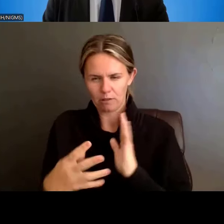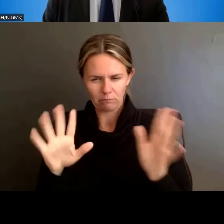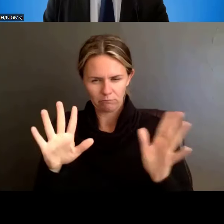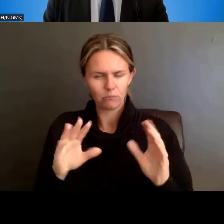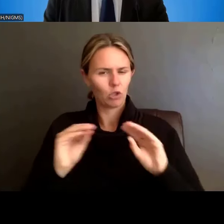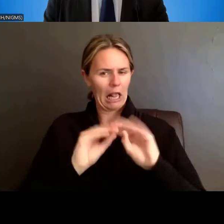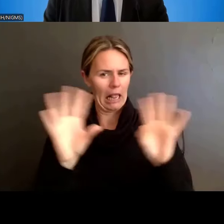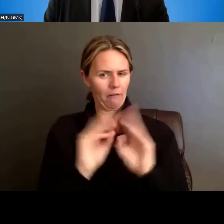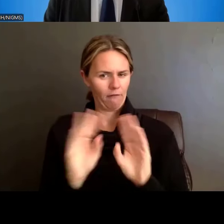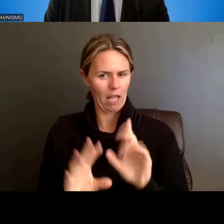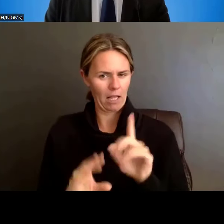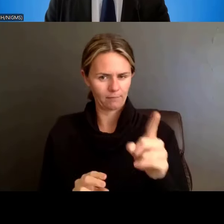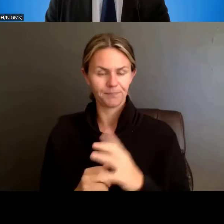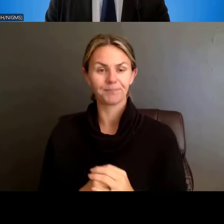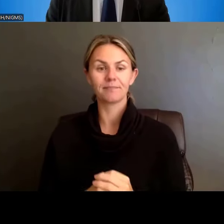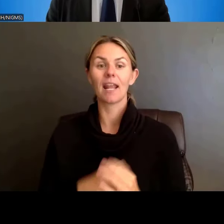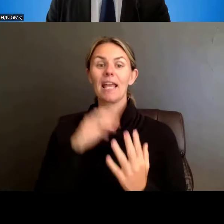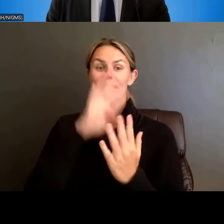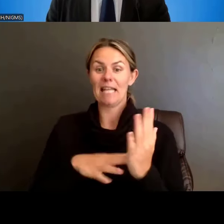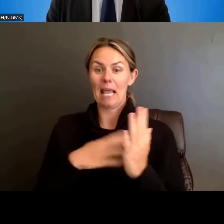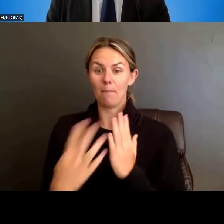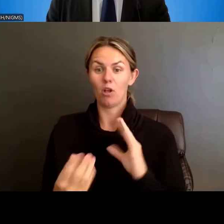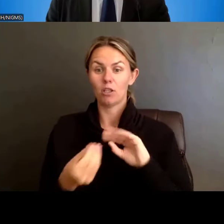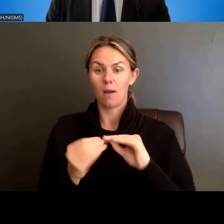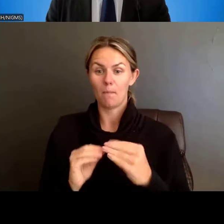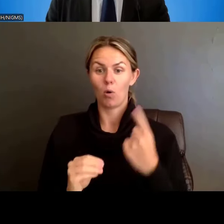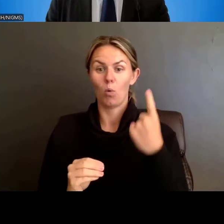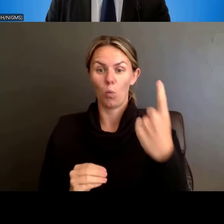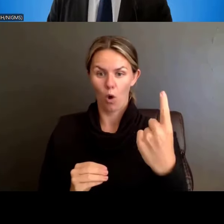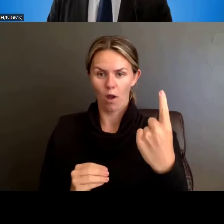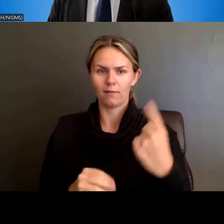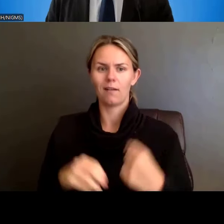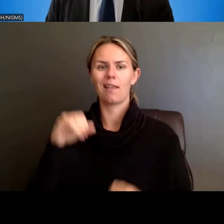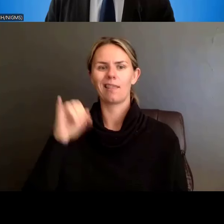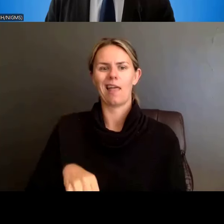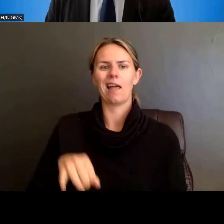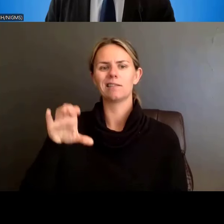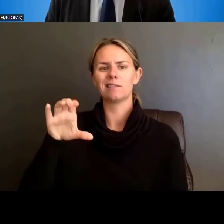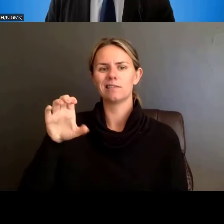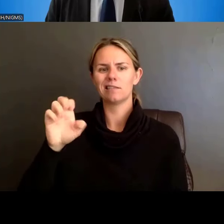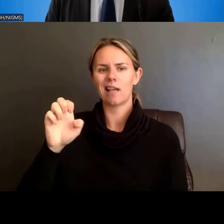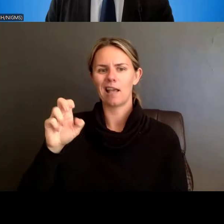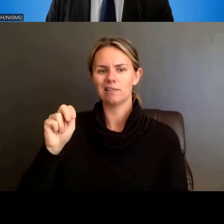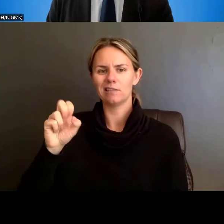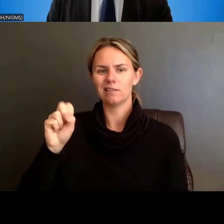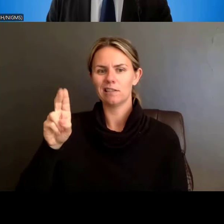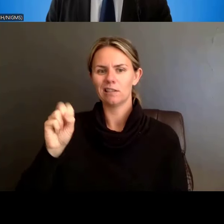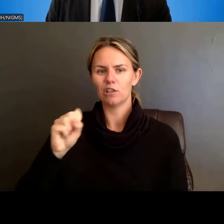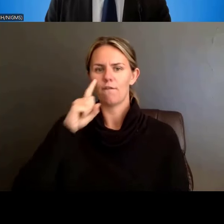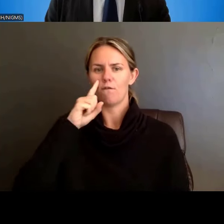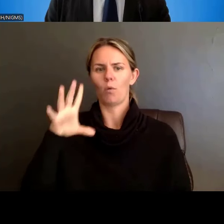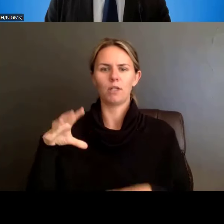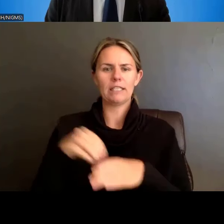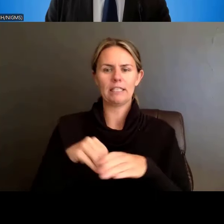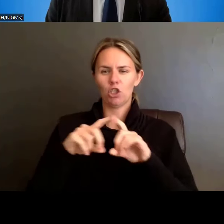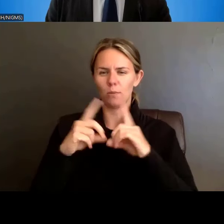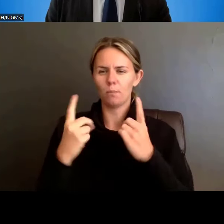Table 1 is the Census for Participant Department or Interdepartmental Programs. So, currently, on T32 applications,